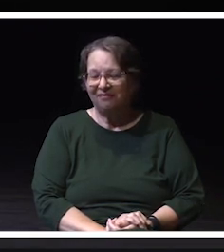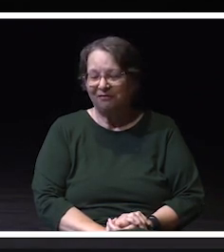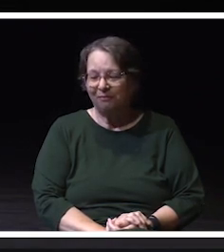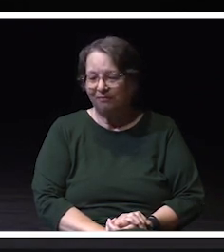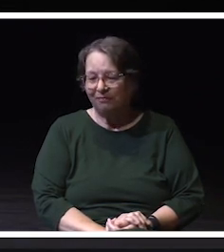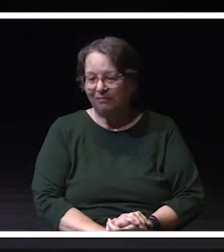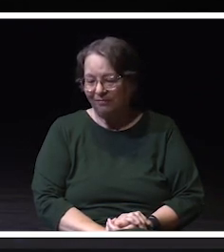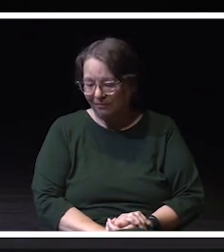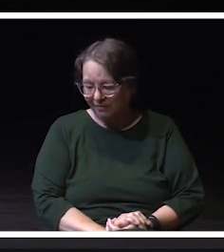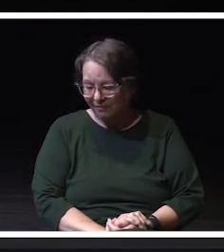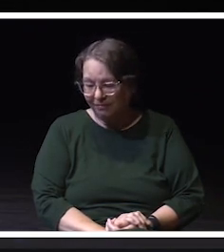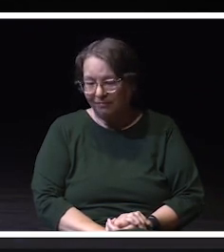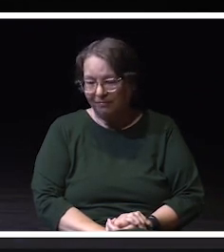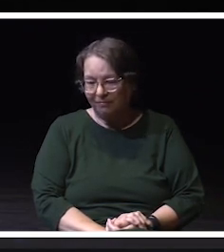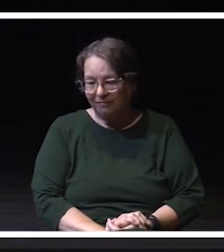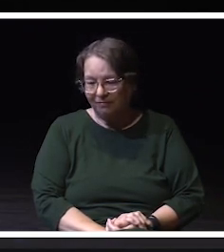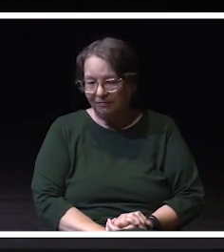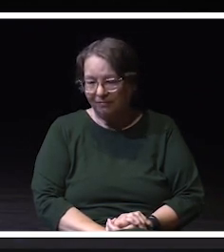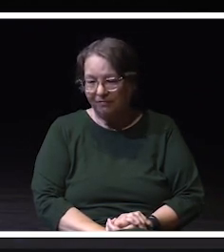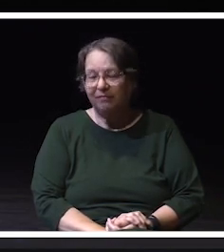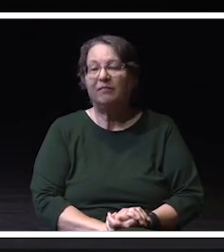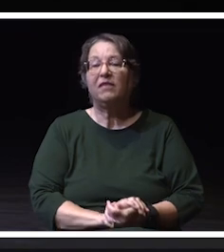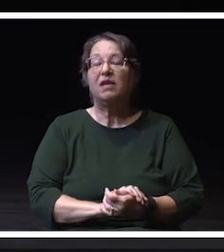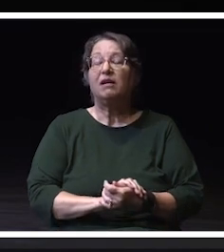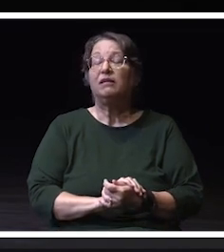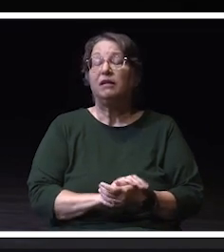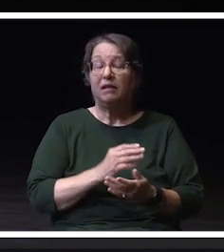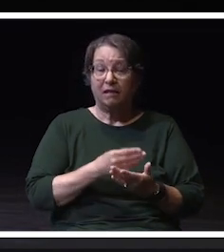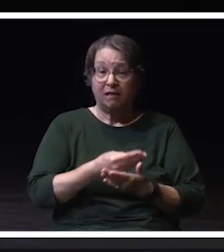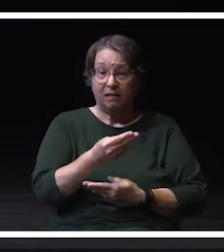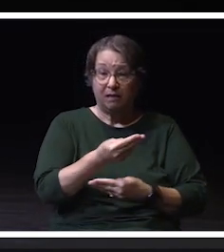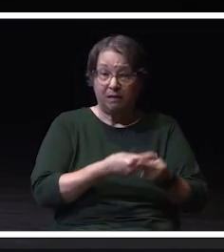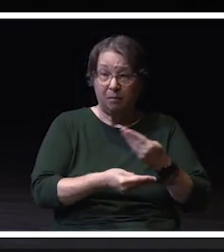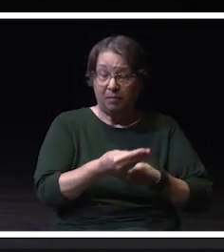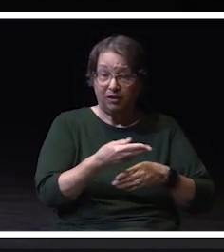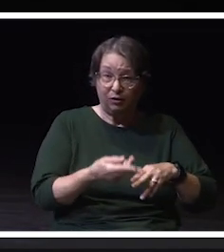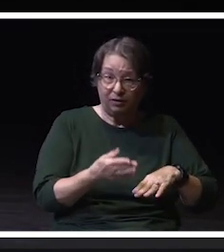In addition to our budget progress, I also want to take a moment to highlight